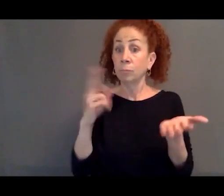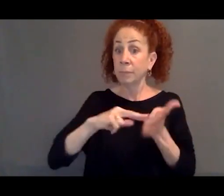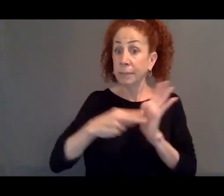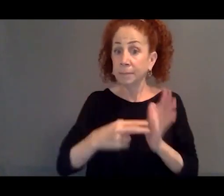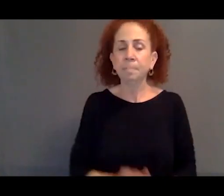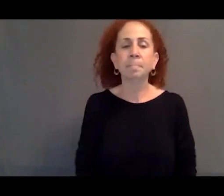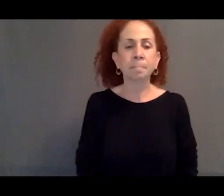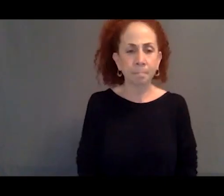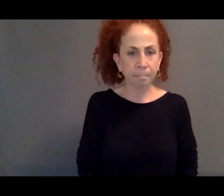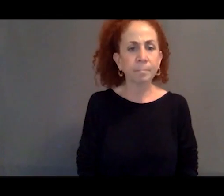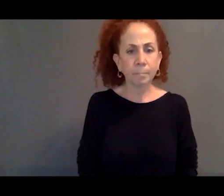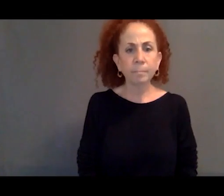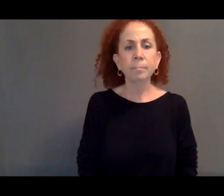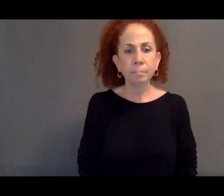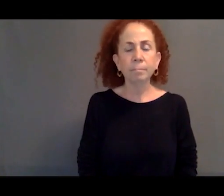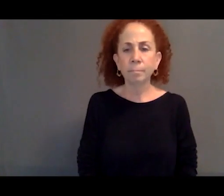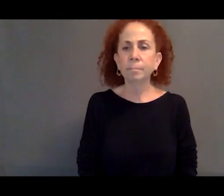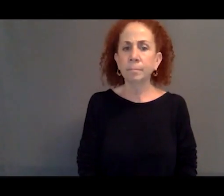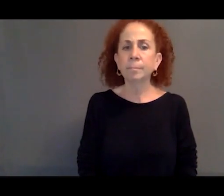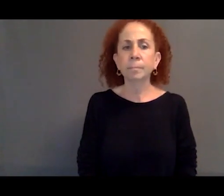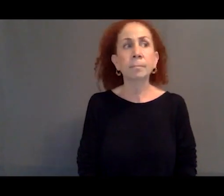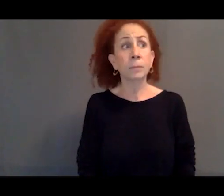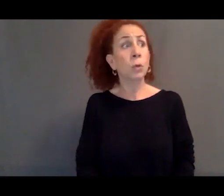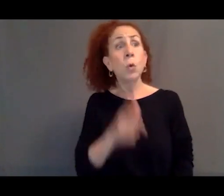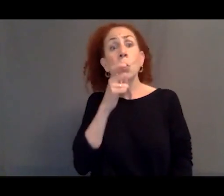to provide outsiders admission.